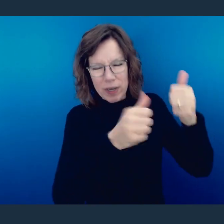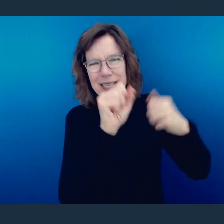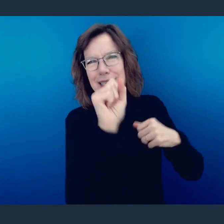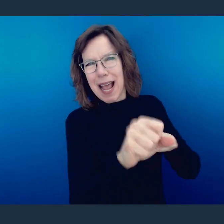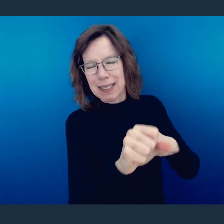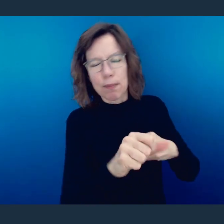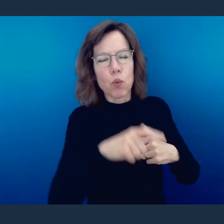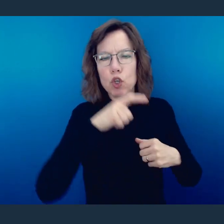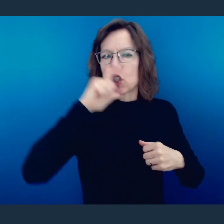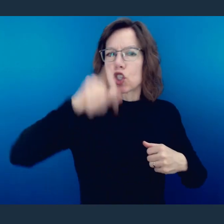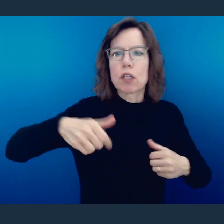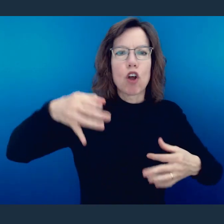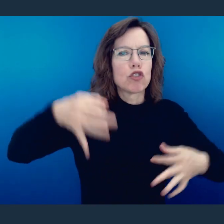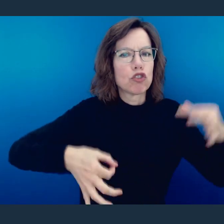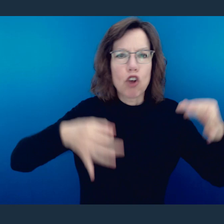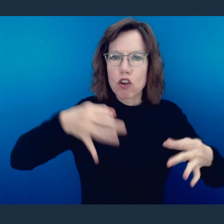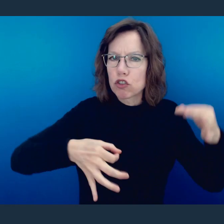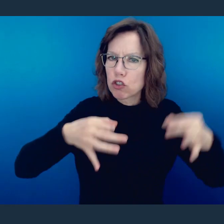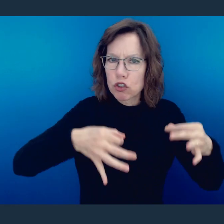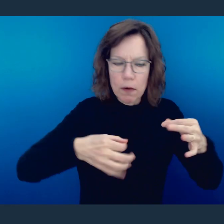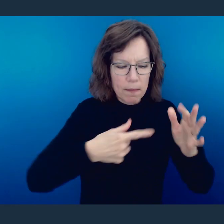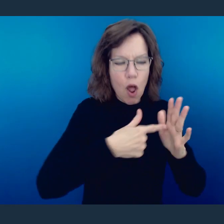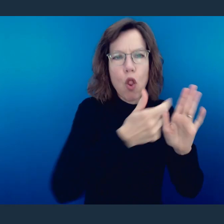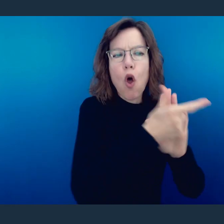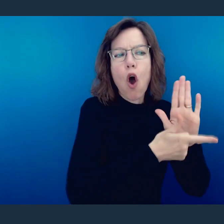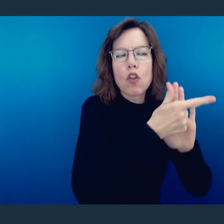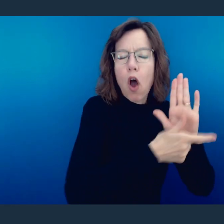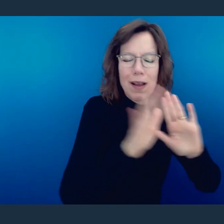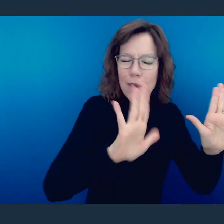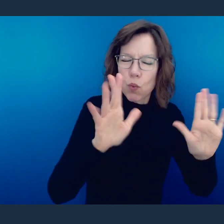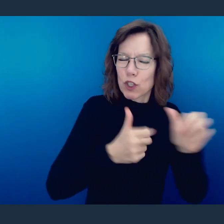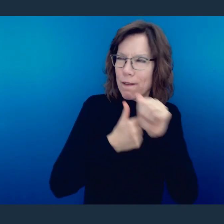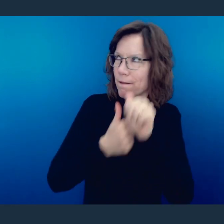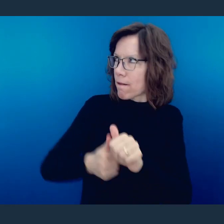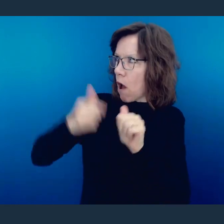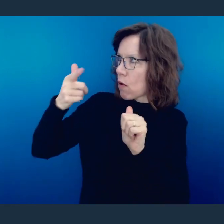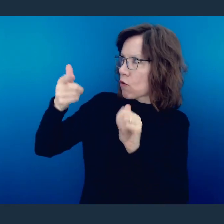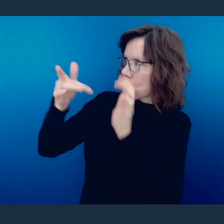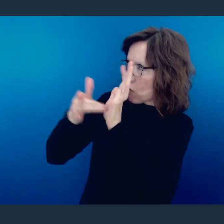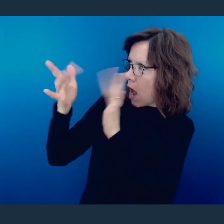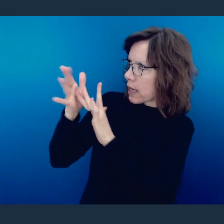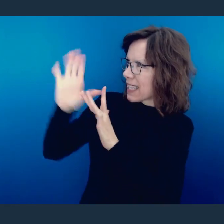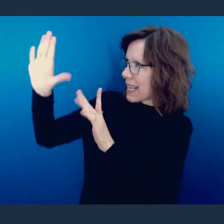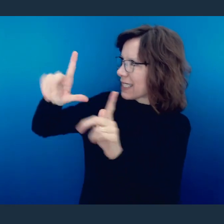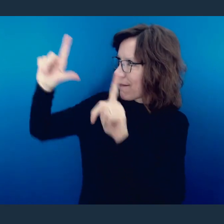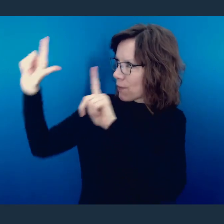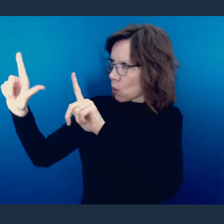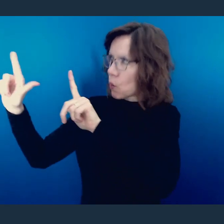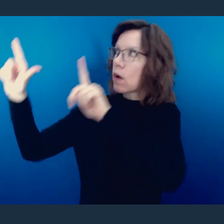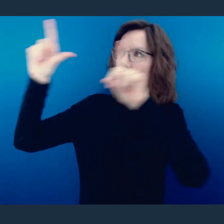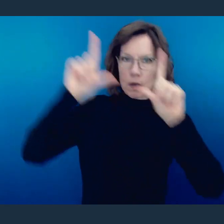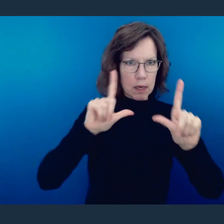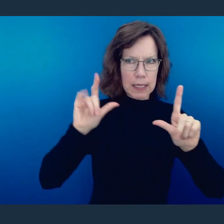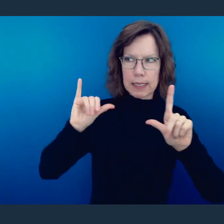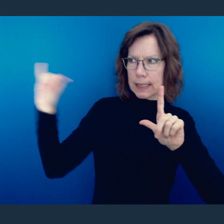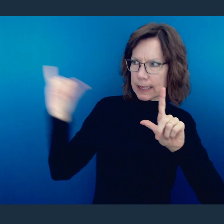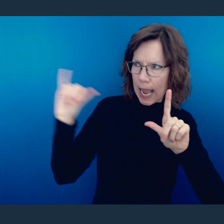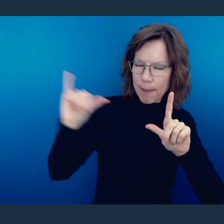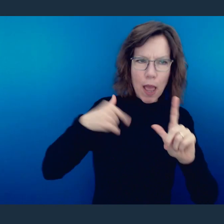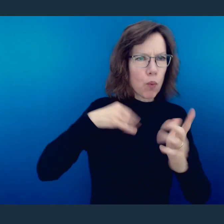we shouldn't judge each other through the lens of the law but through the lens of the grace that Christ gave us through His death, burial, and resurrection, and yet as we learned